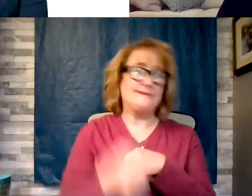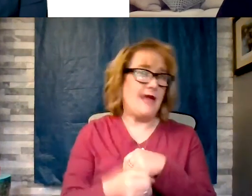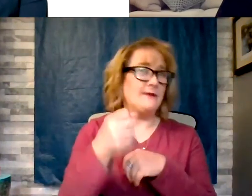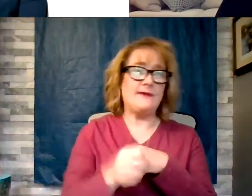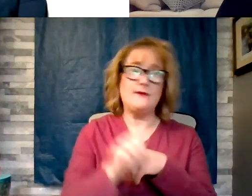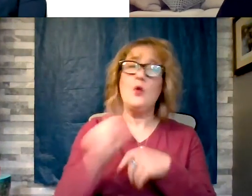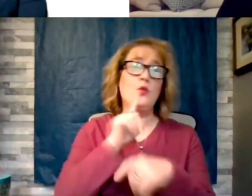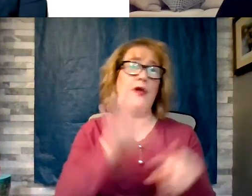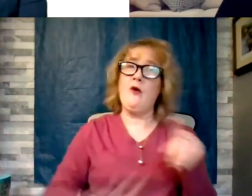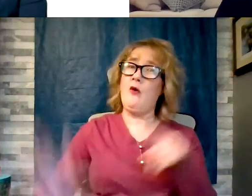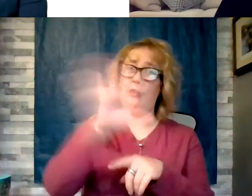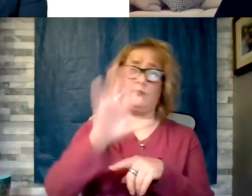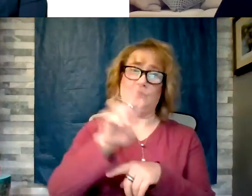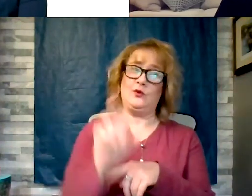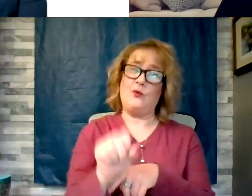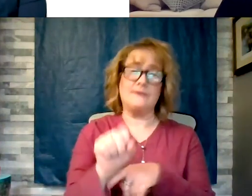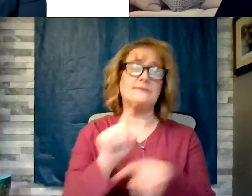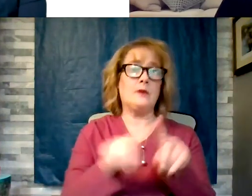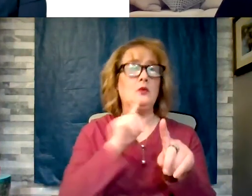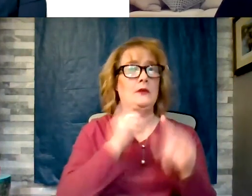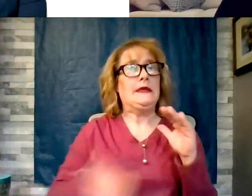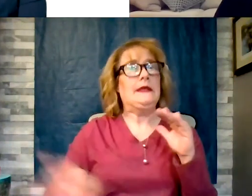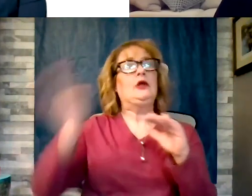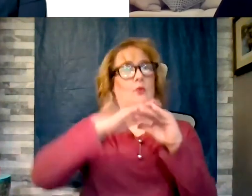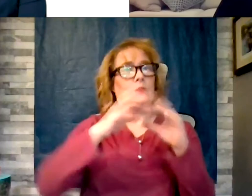in the United States but it's particularly increased. That state, we don't just go from